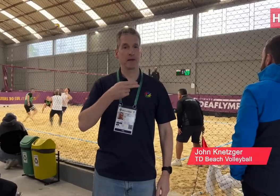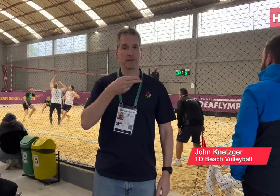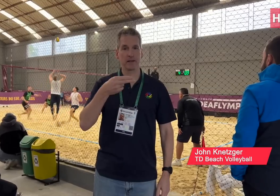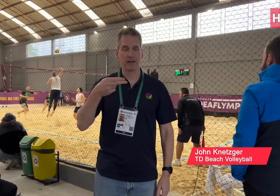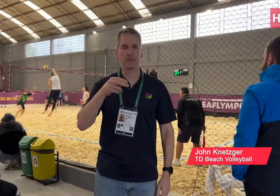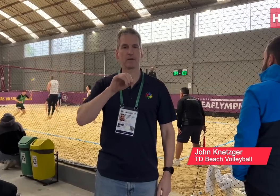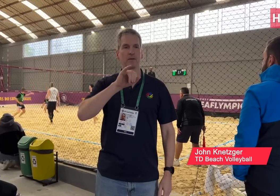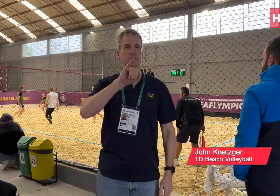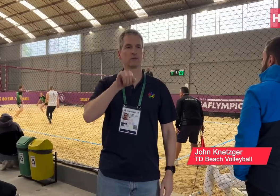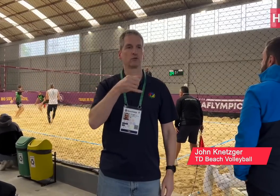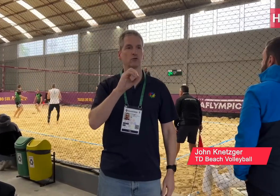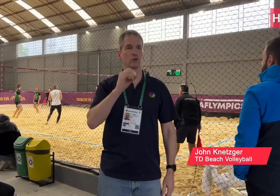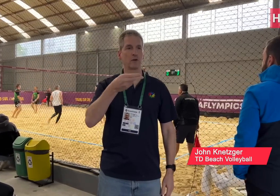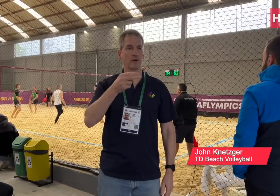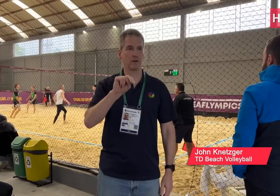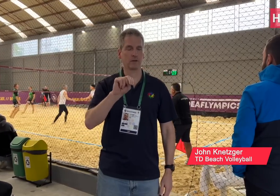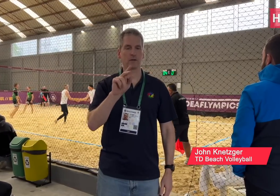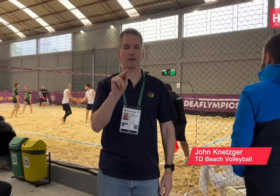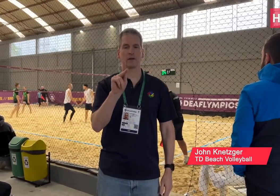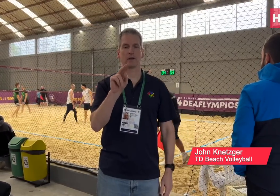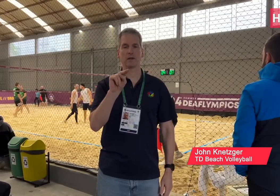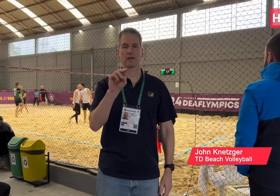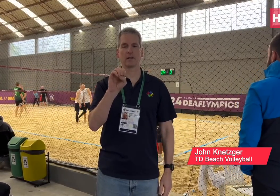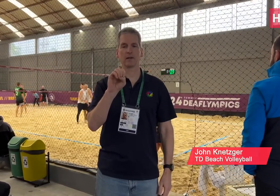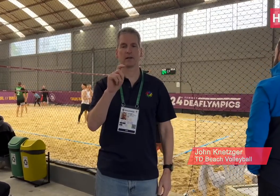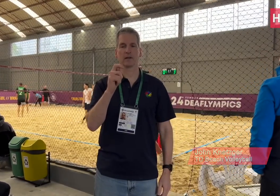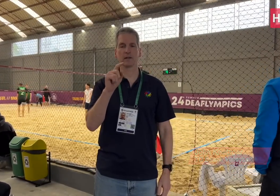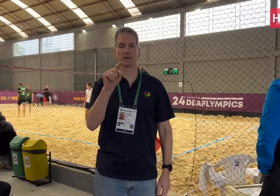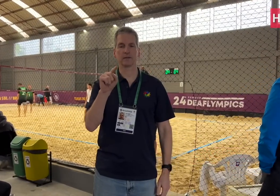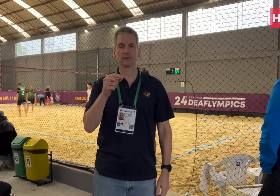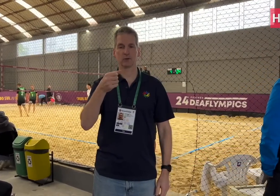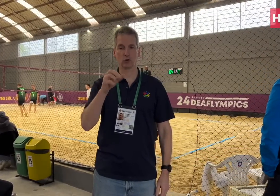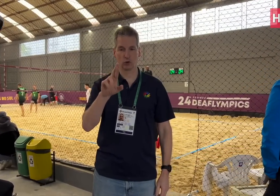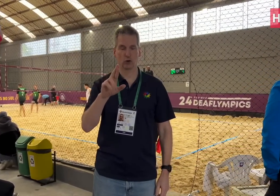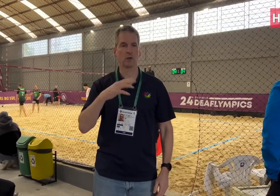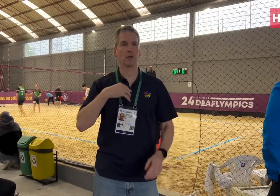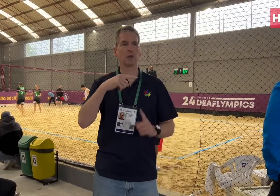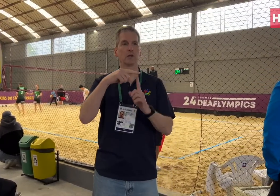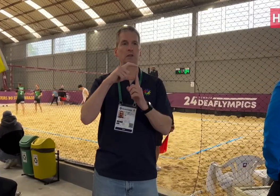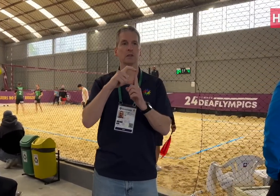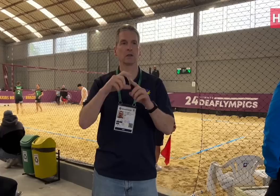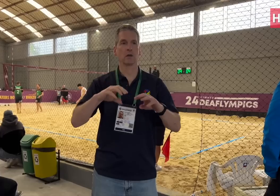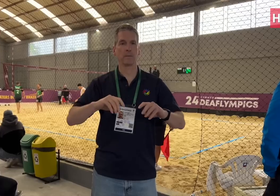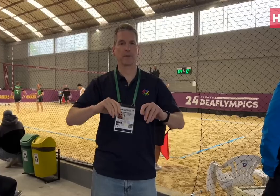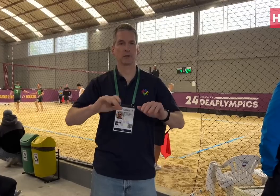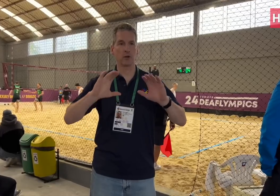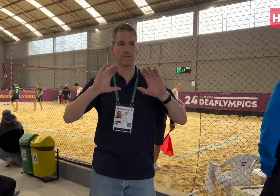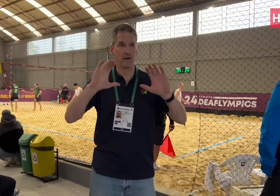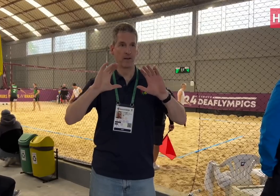My name’s John Knetzger, and I’m a Technical Director